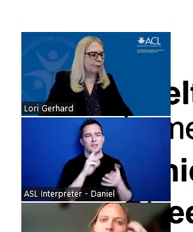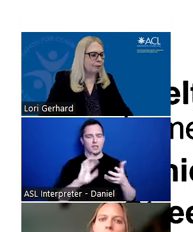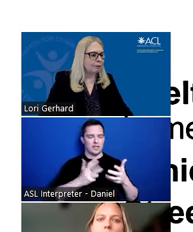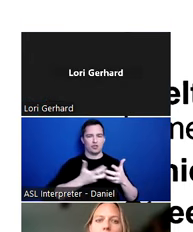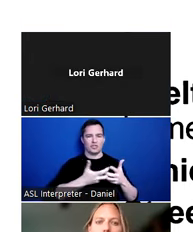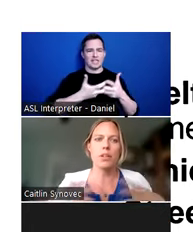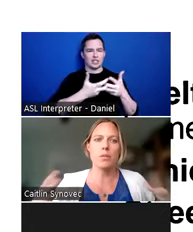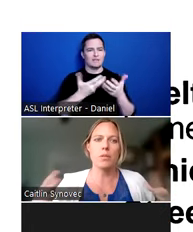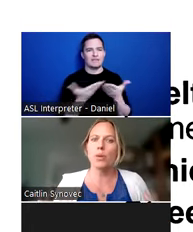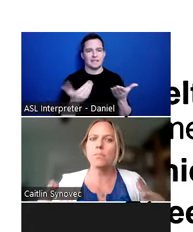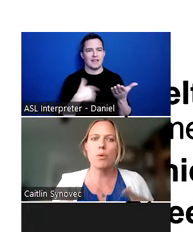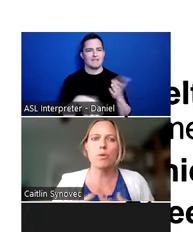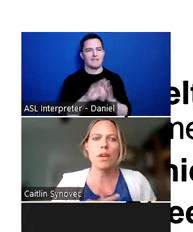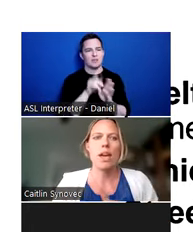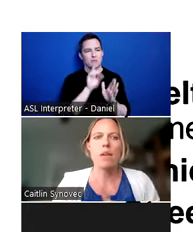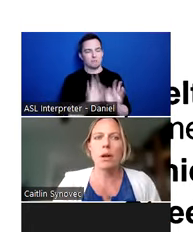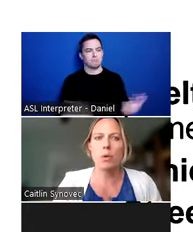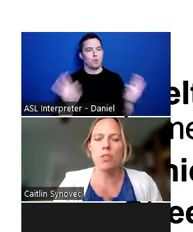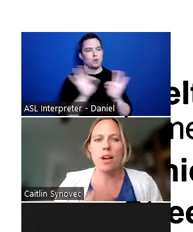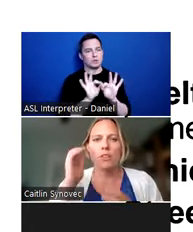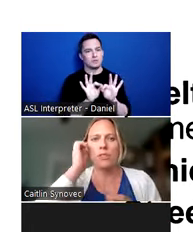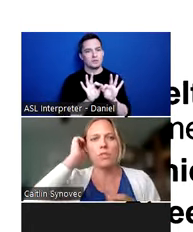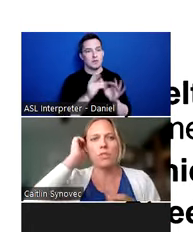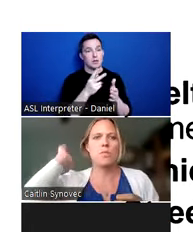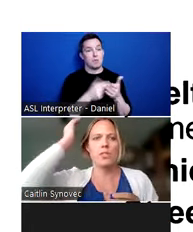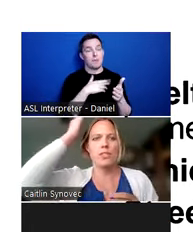that I find really important - both in my role with the National Association of State